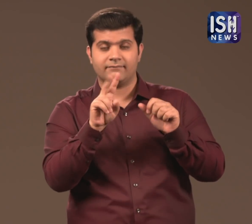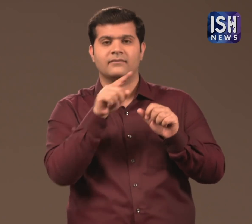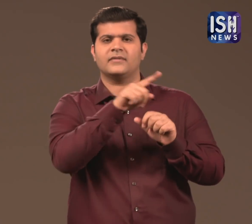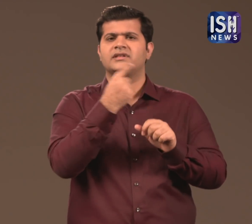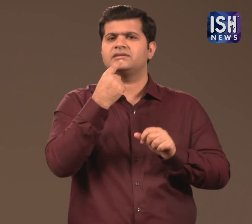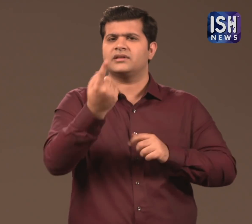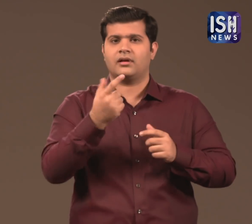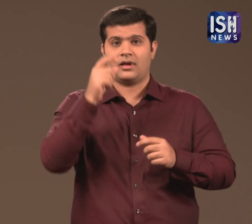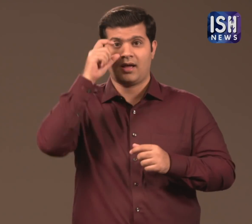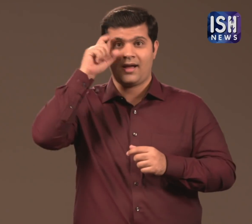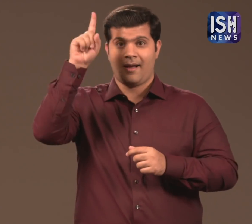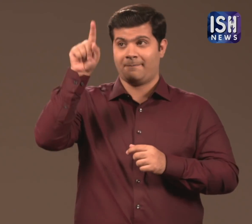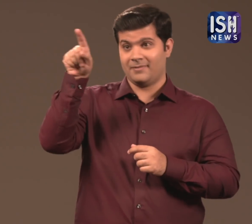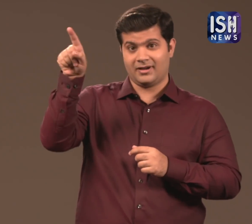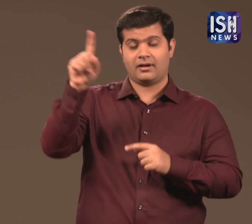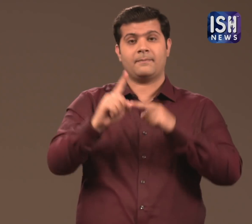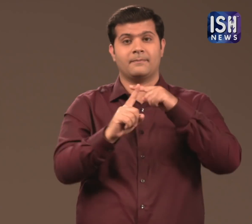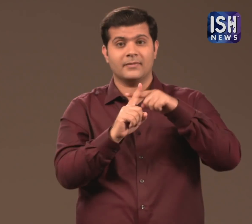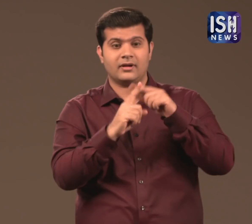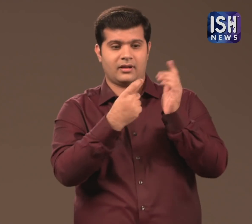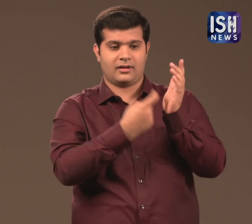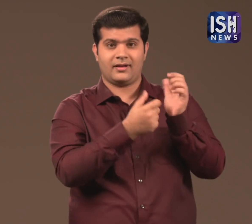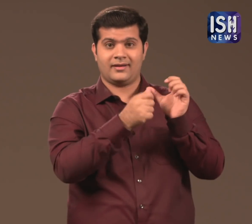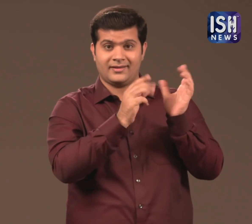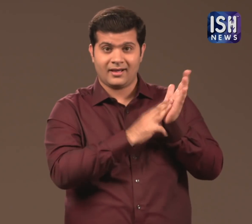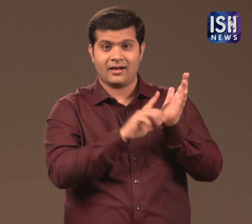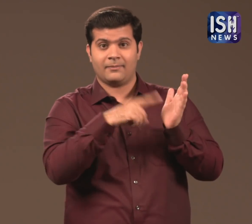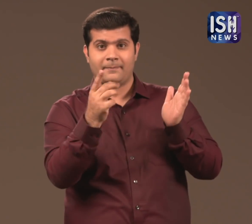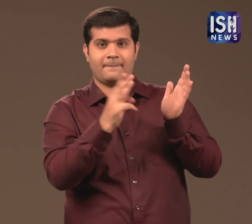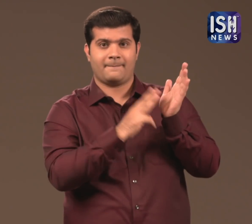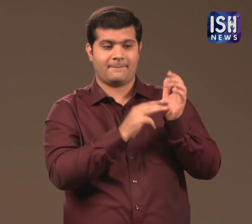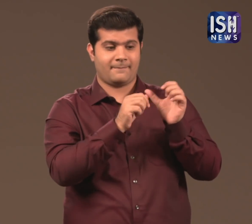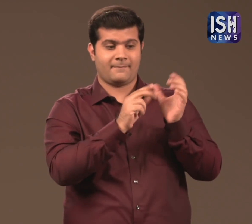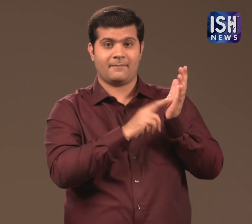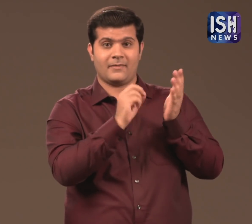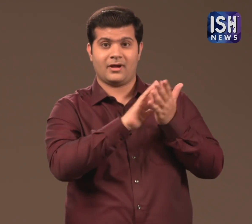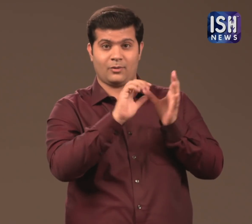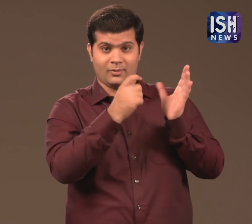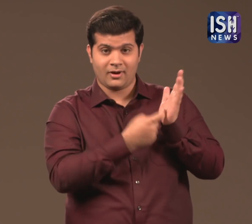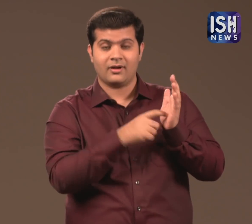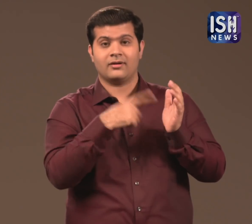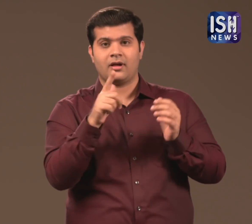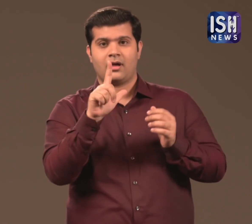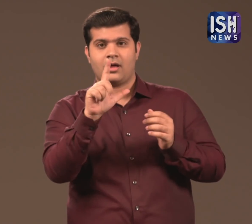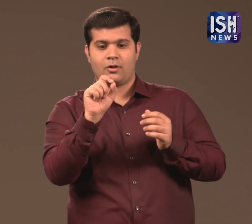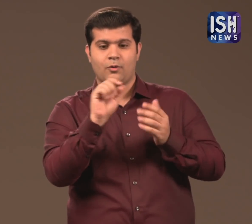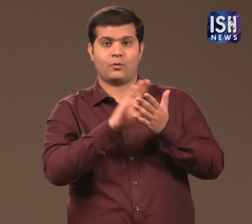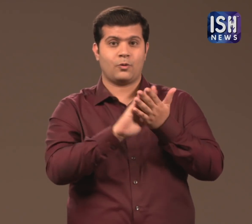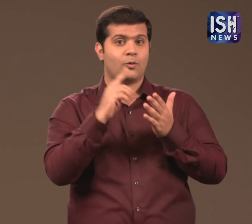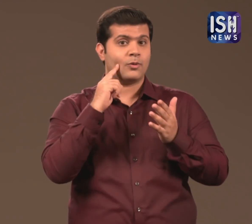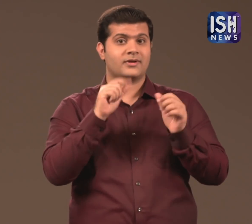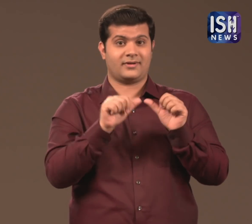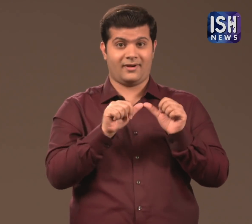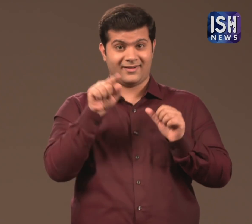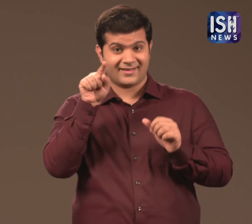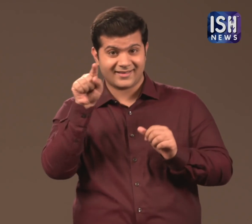said that Ambedkar and Ram Manohar Lohia